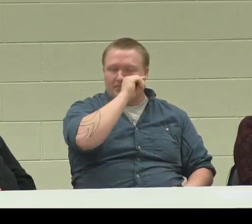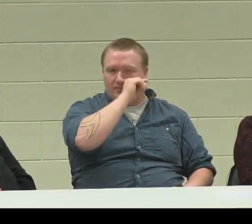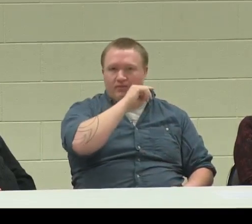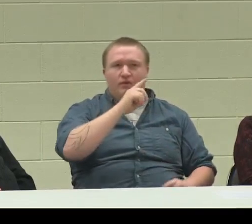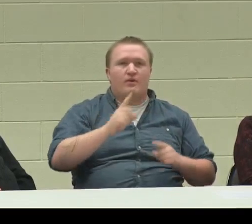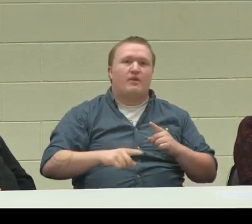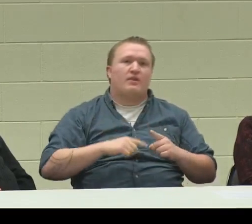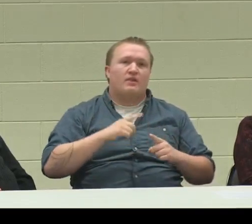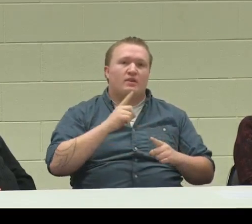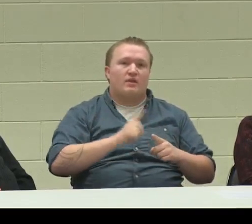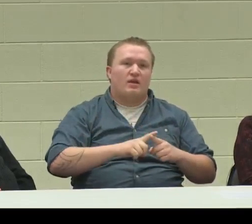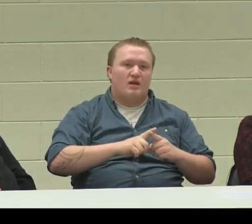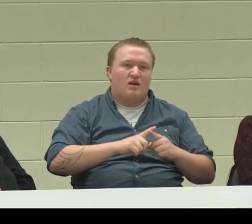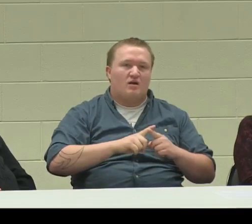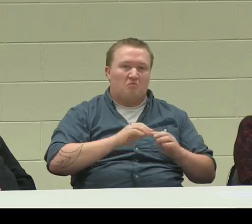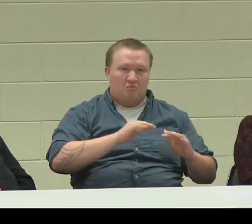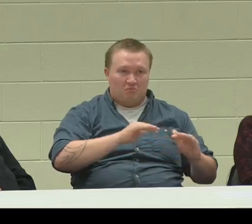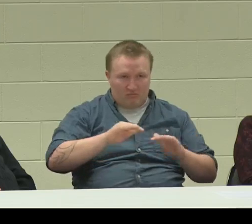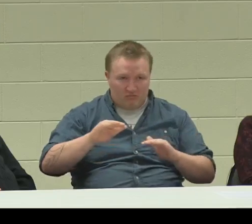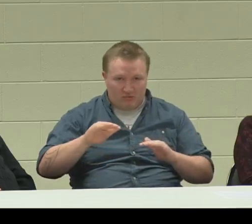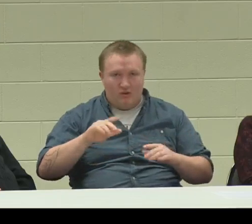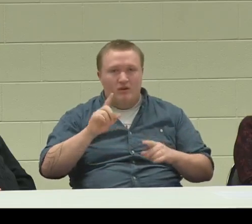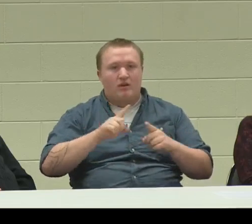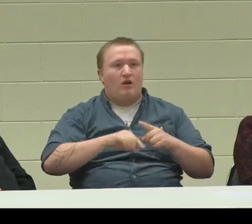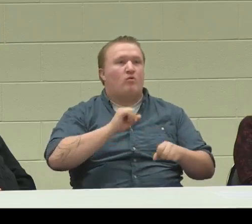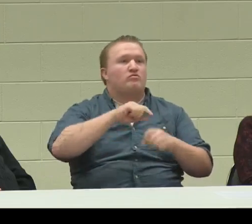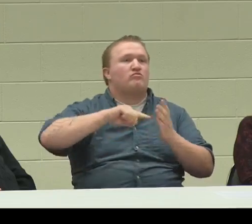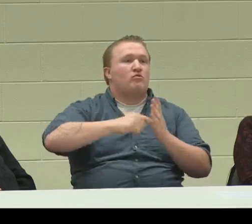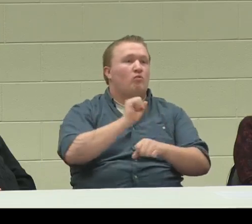at Aspen Point.